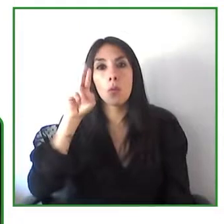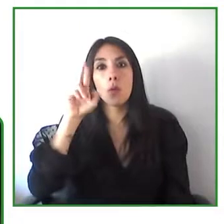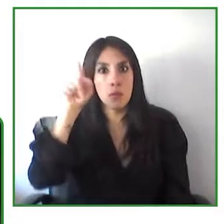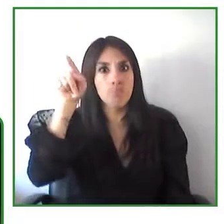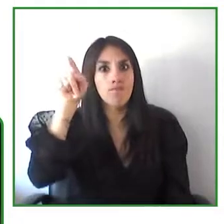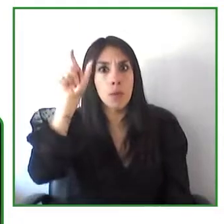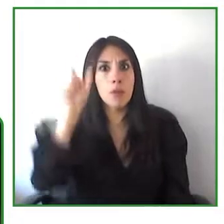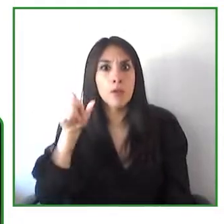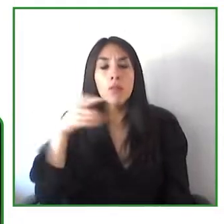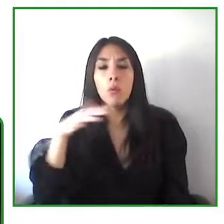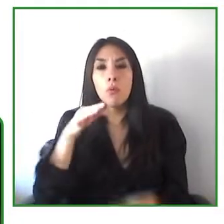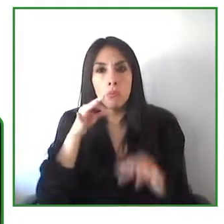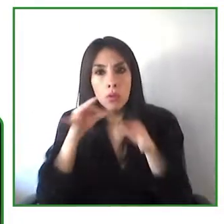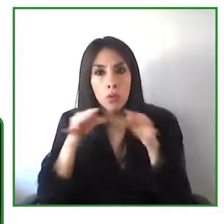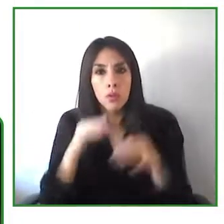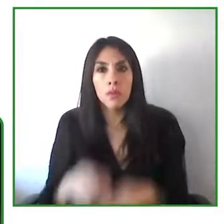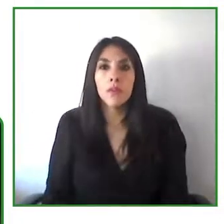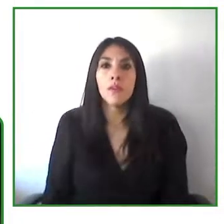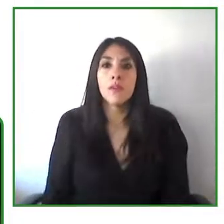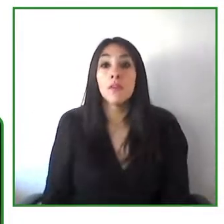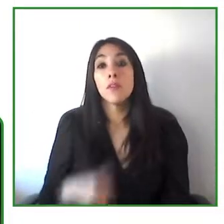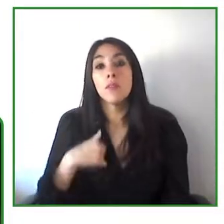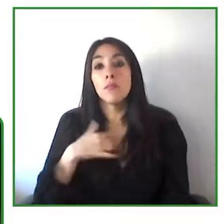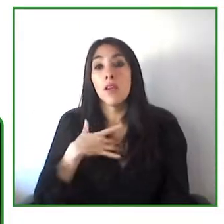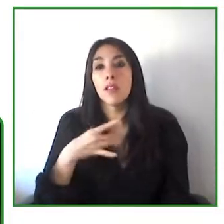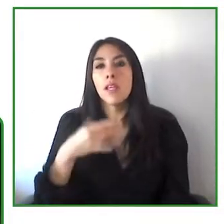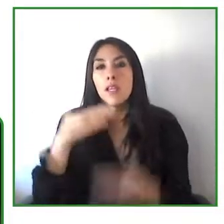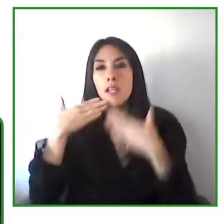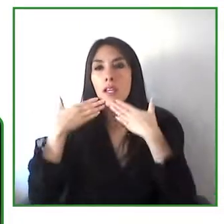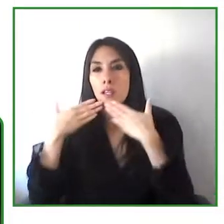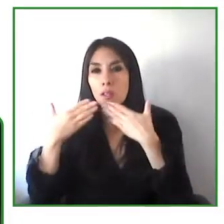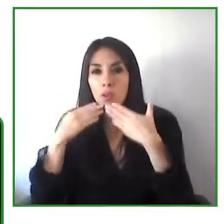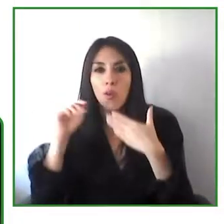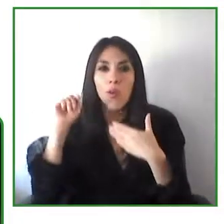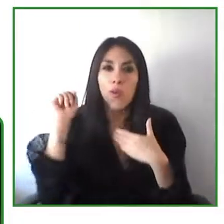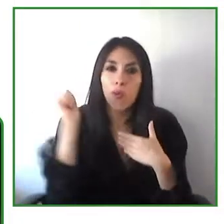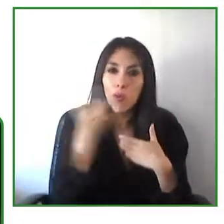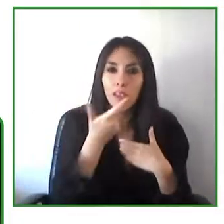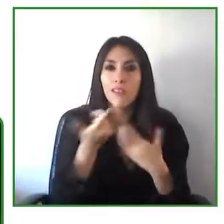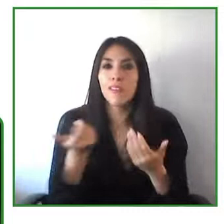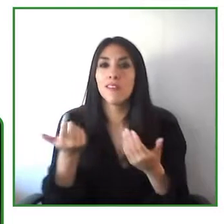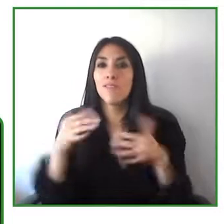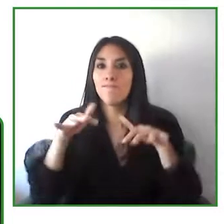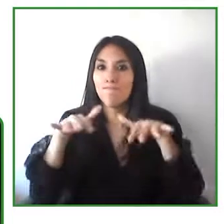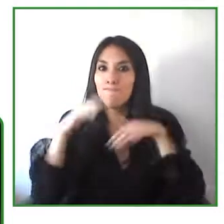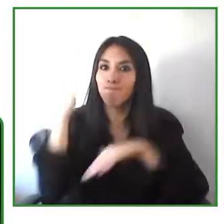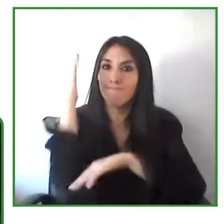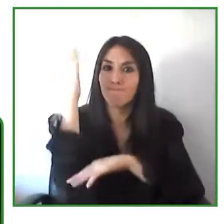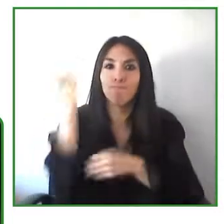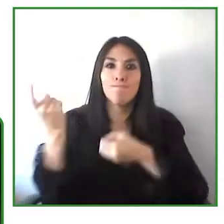joined us in this session and who have been sending us questions and comments.